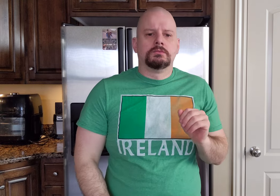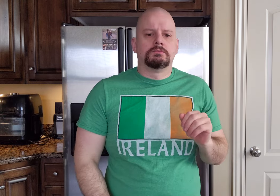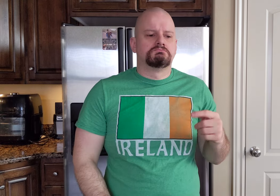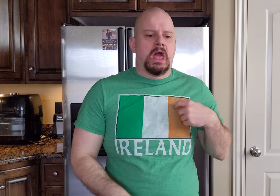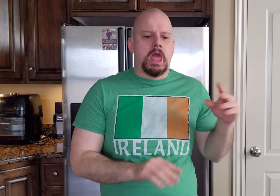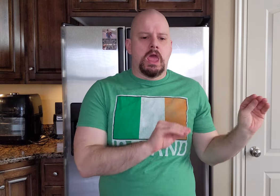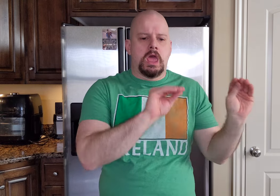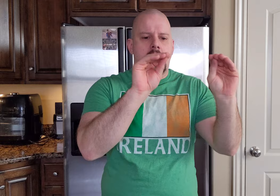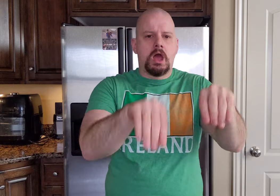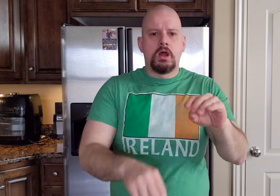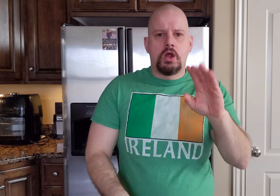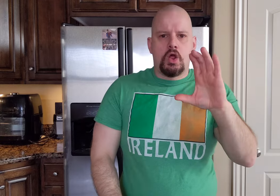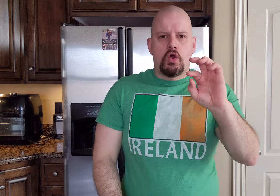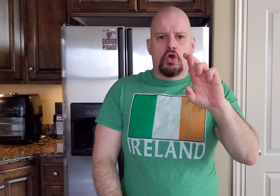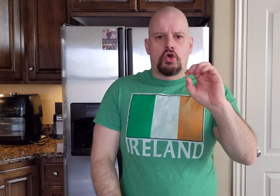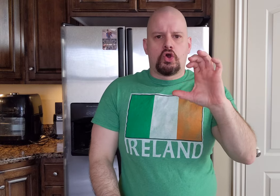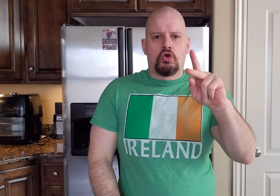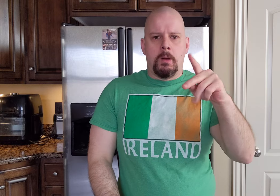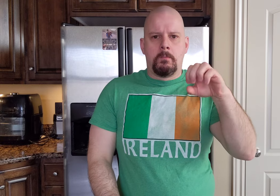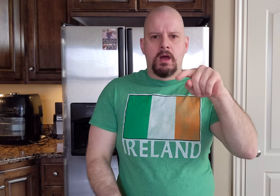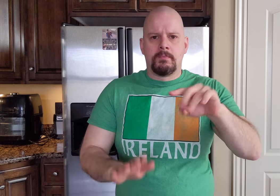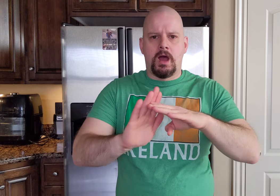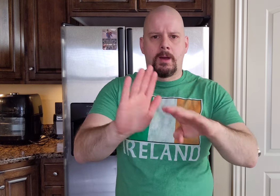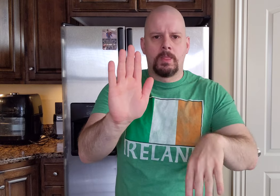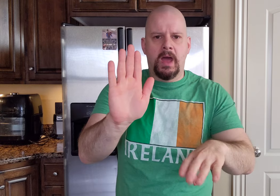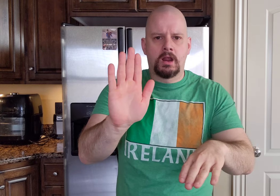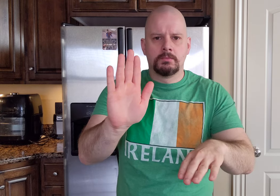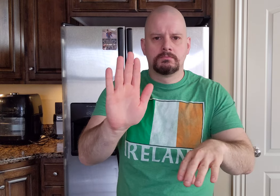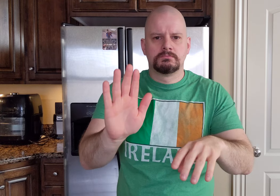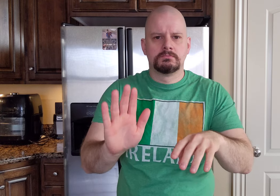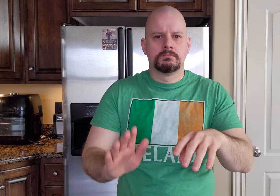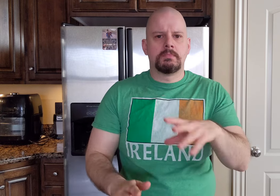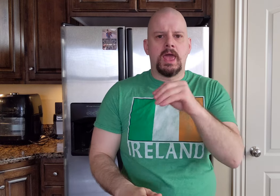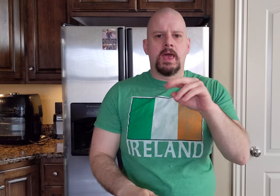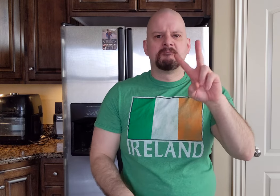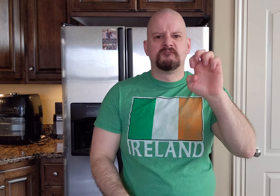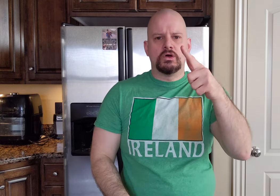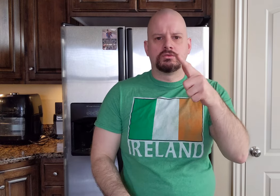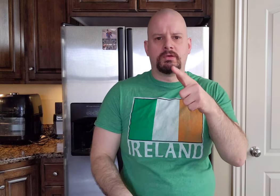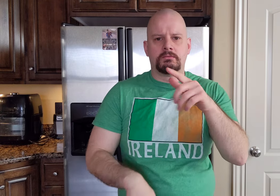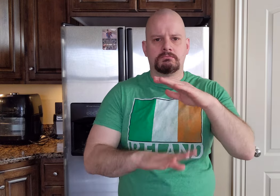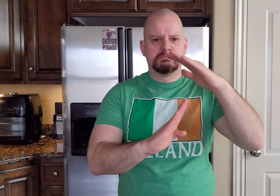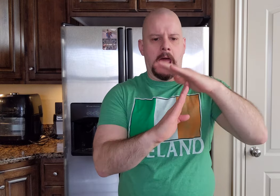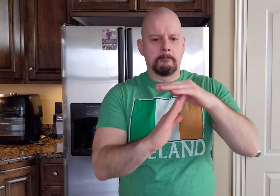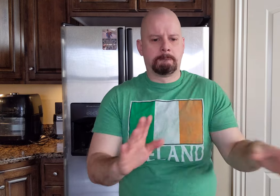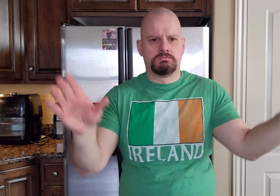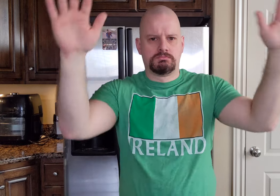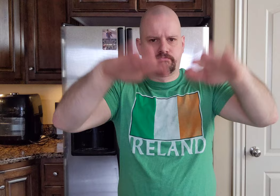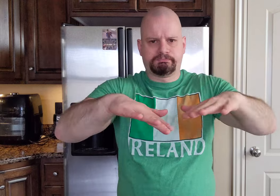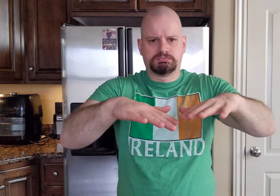I put the beef on the bottom of the crock-pot and vegetables on the top